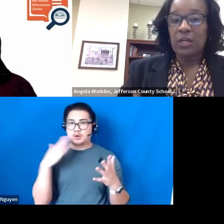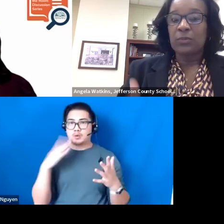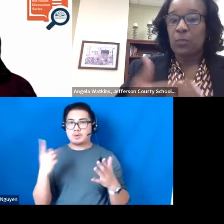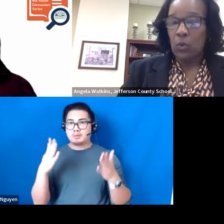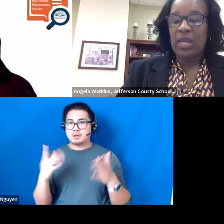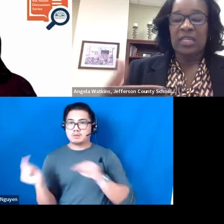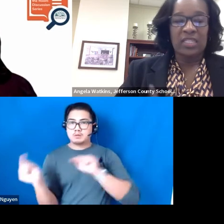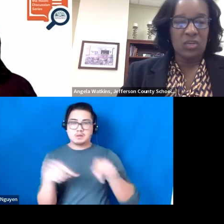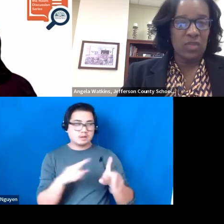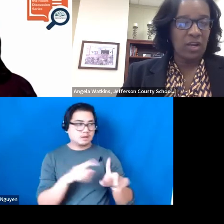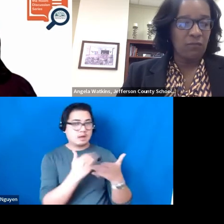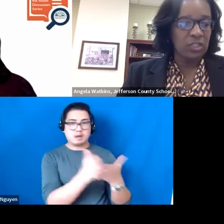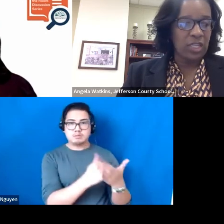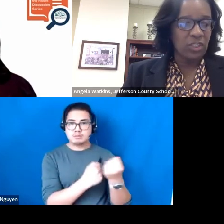to help support and to continue that conversation.